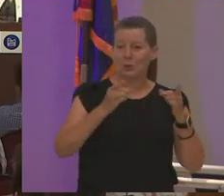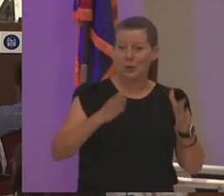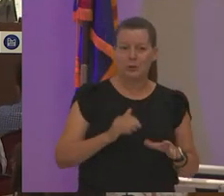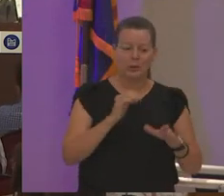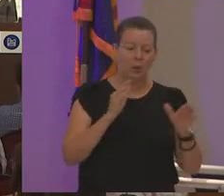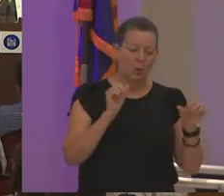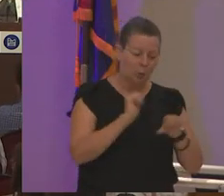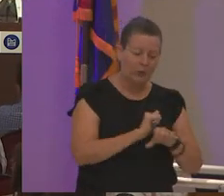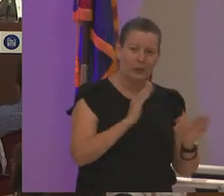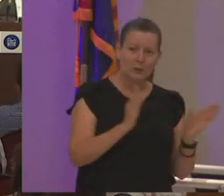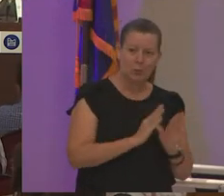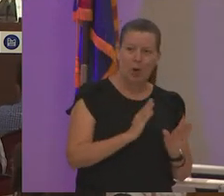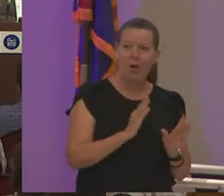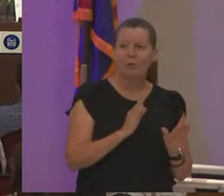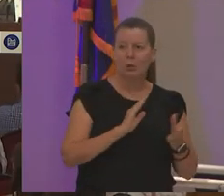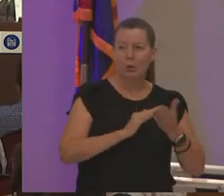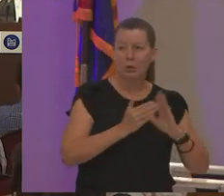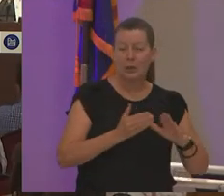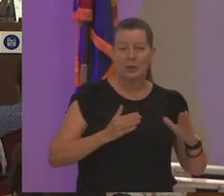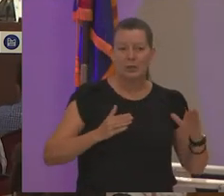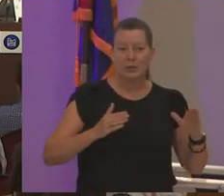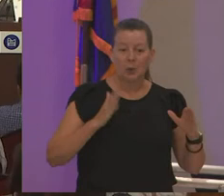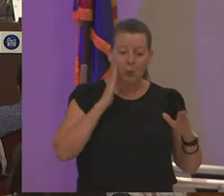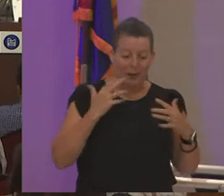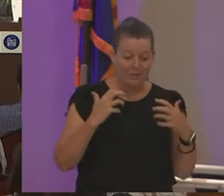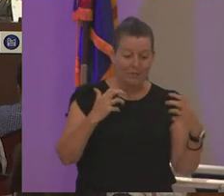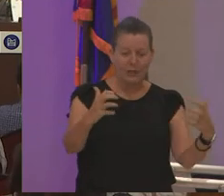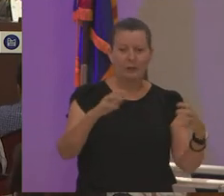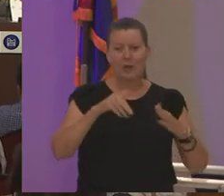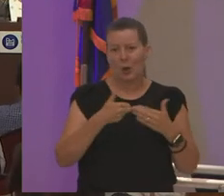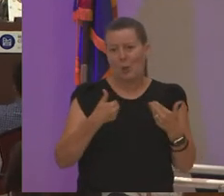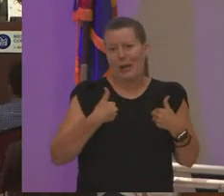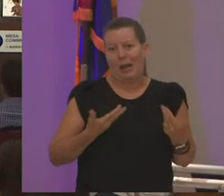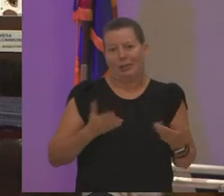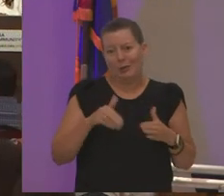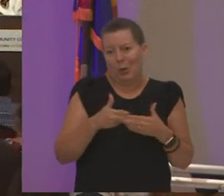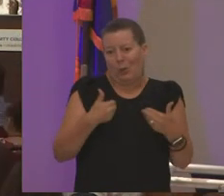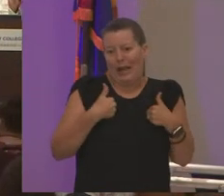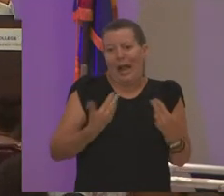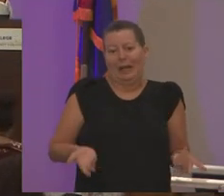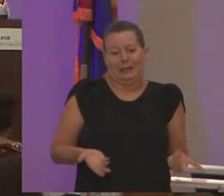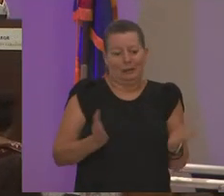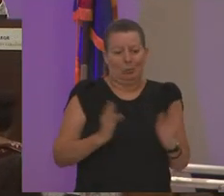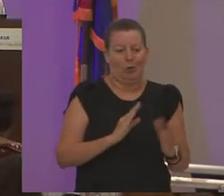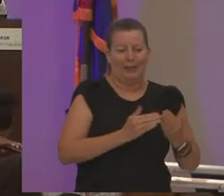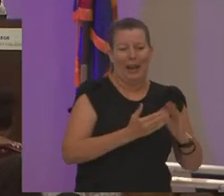where it would be filled because that's all we had was like that's all we had but you know